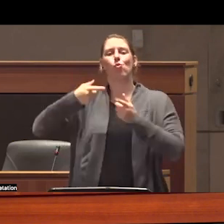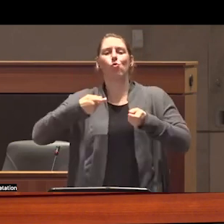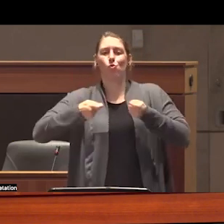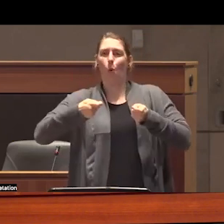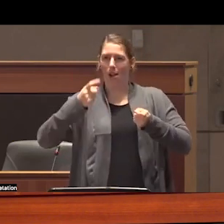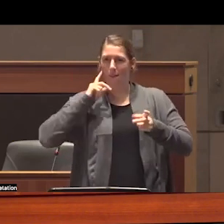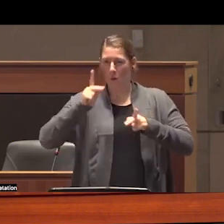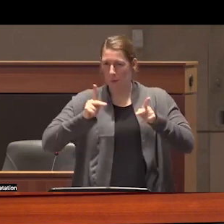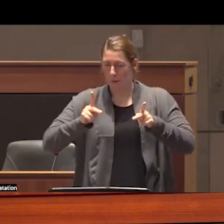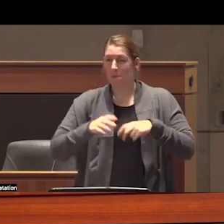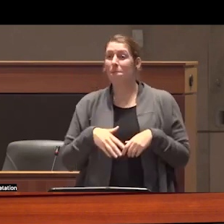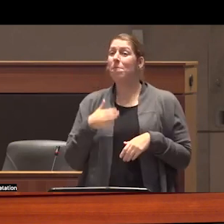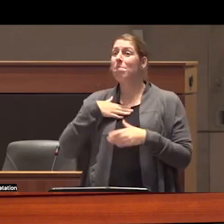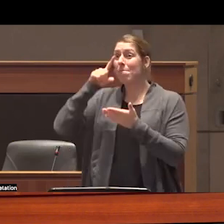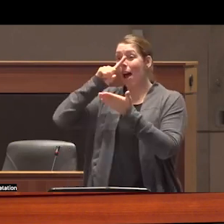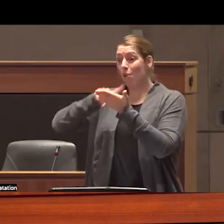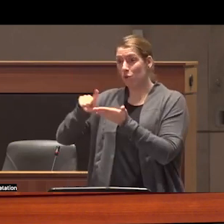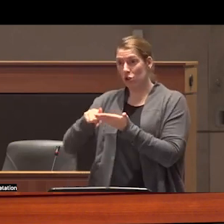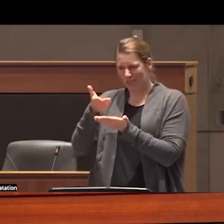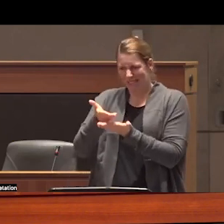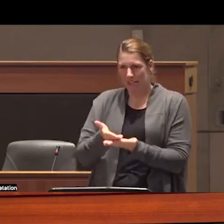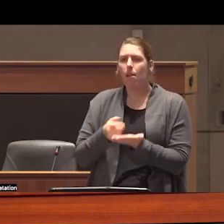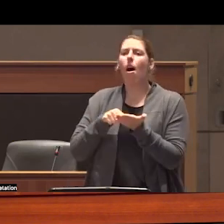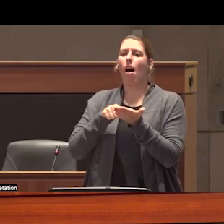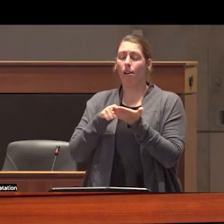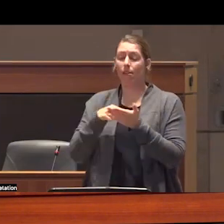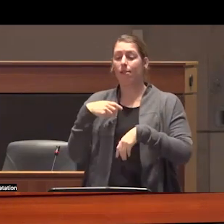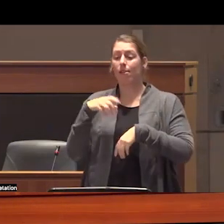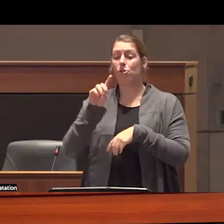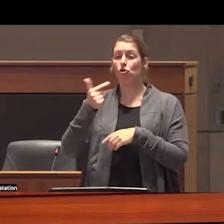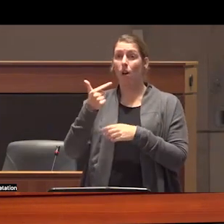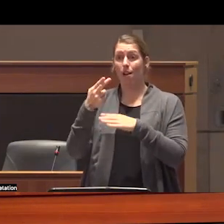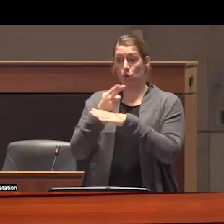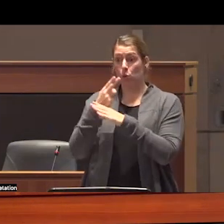in other words my research questions revolved around how making drug use medical remains firmly